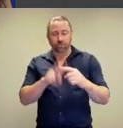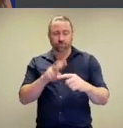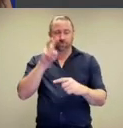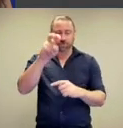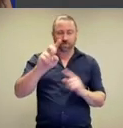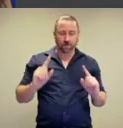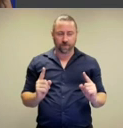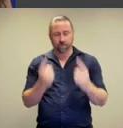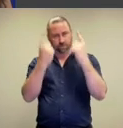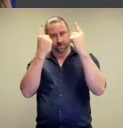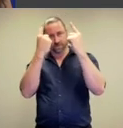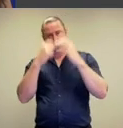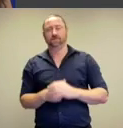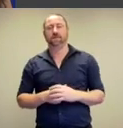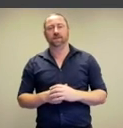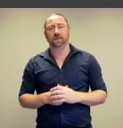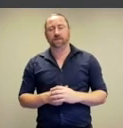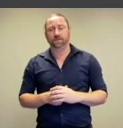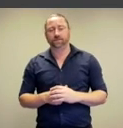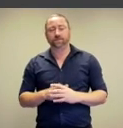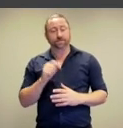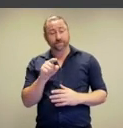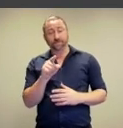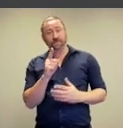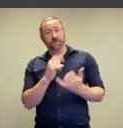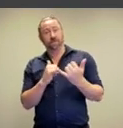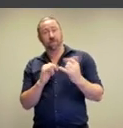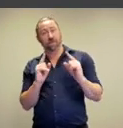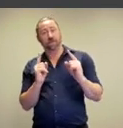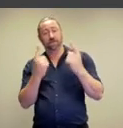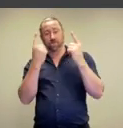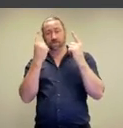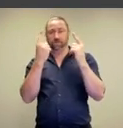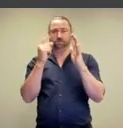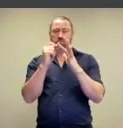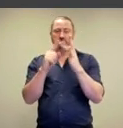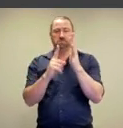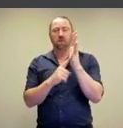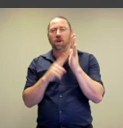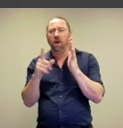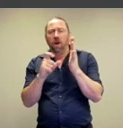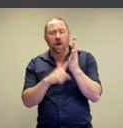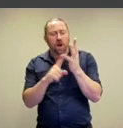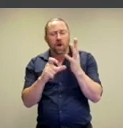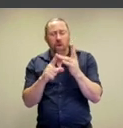let's dive in with our first artwork